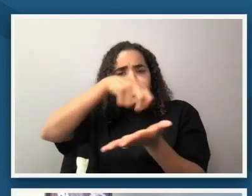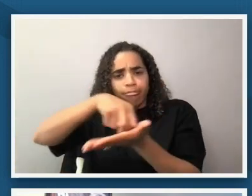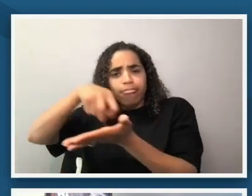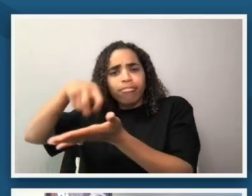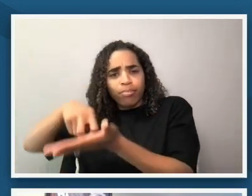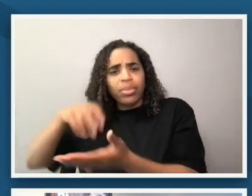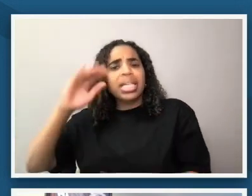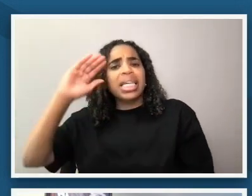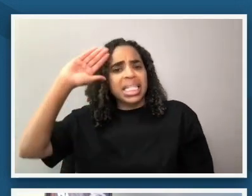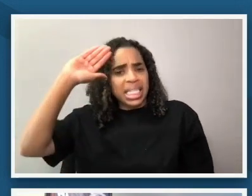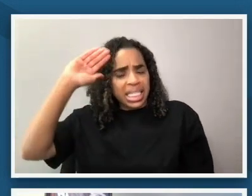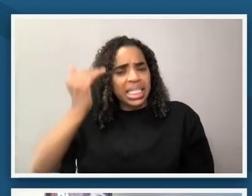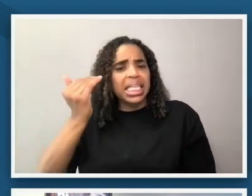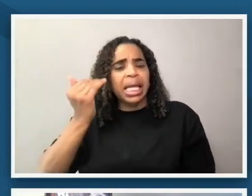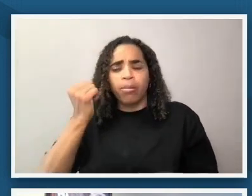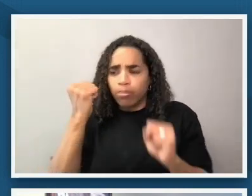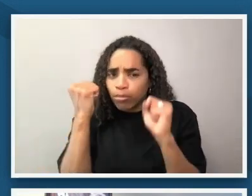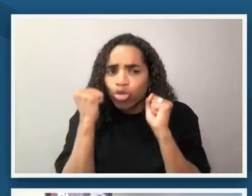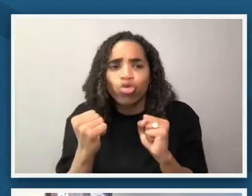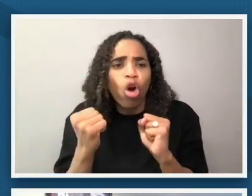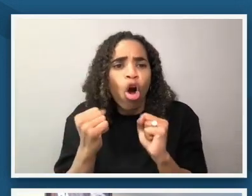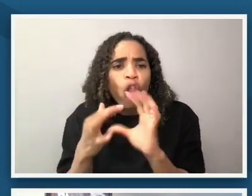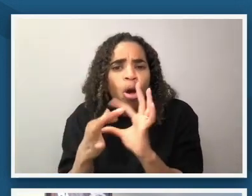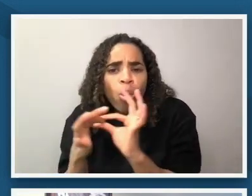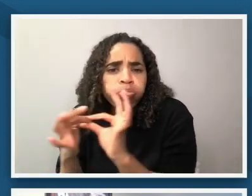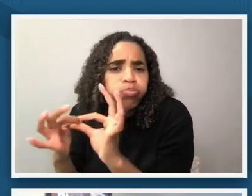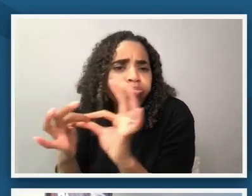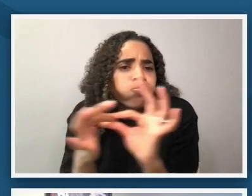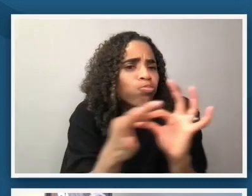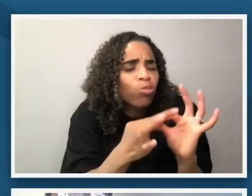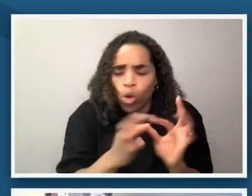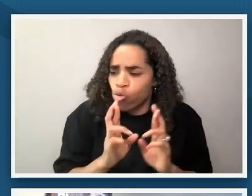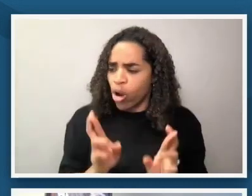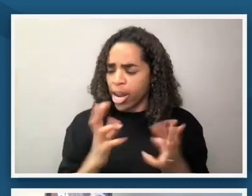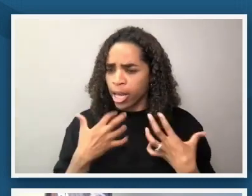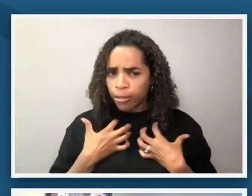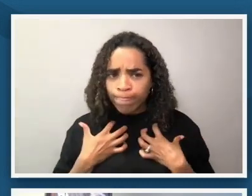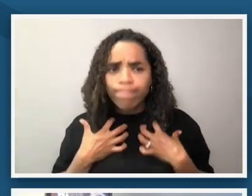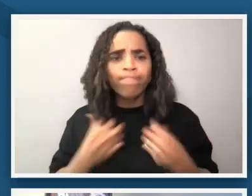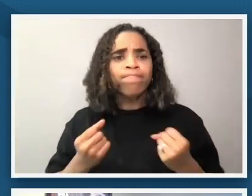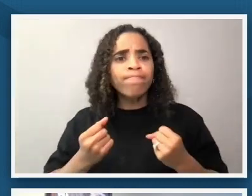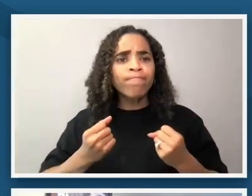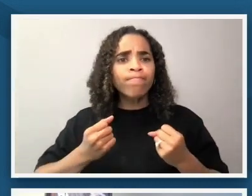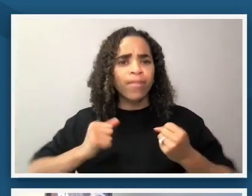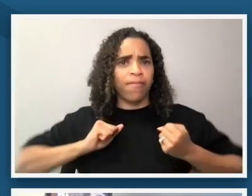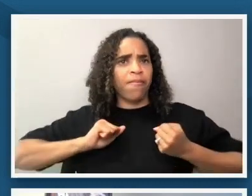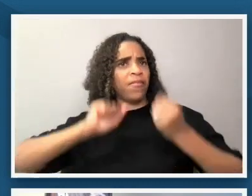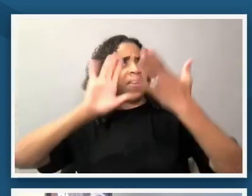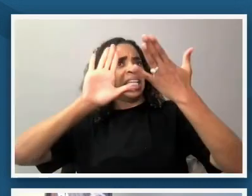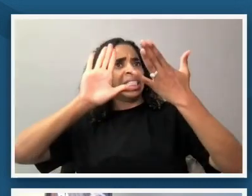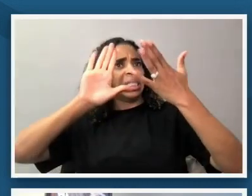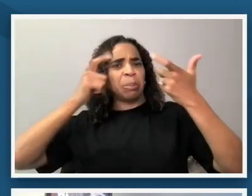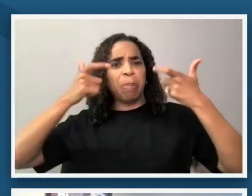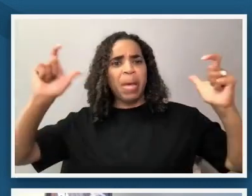strength gathering um as they are about to do some big work